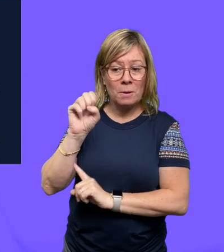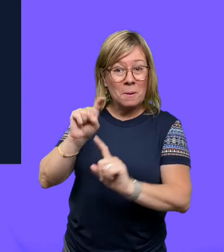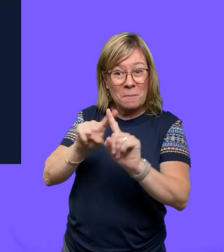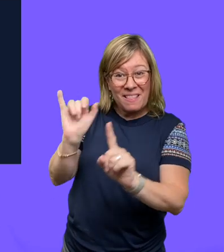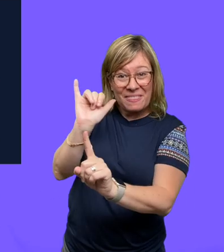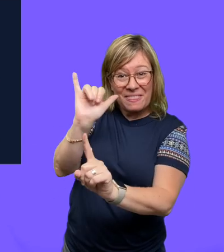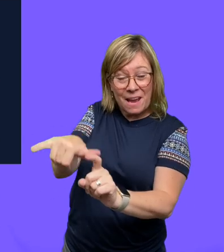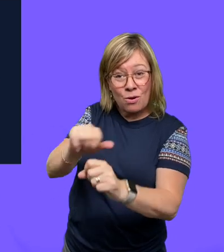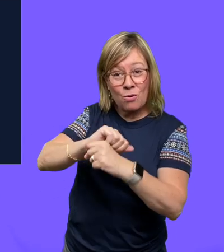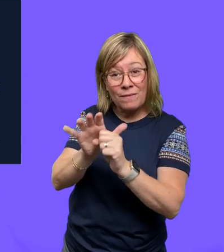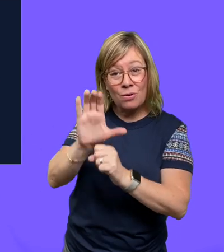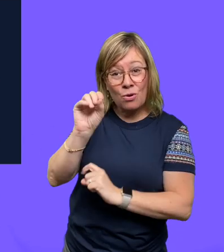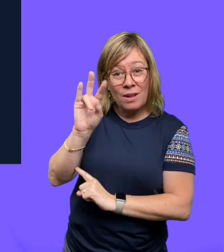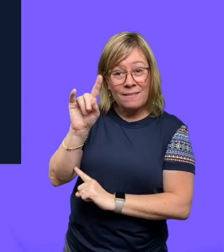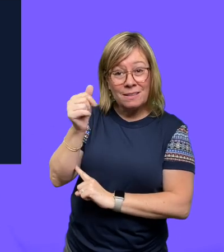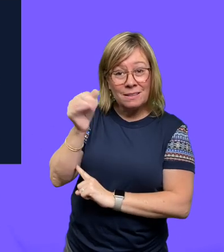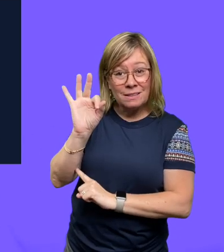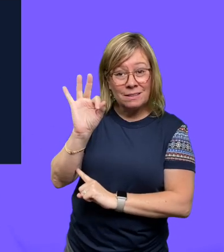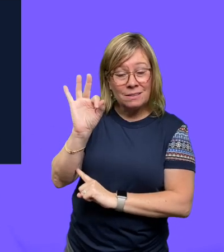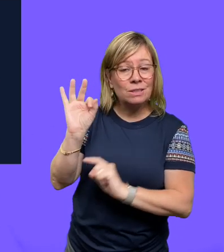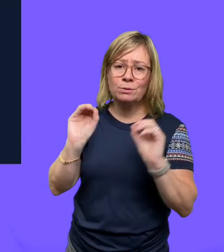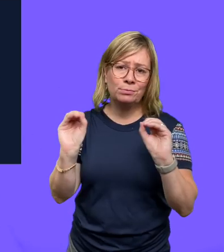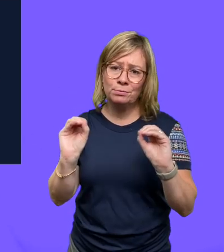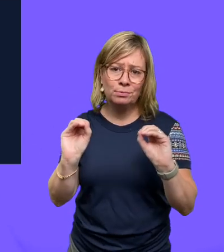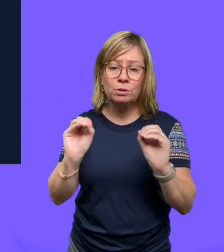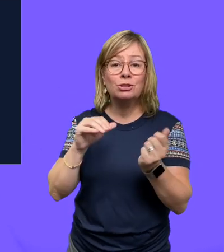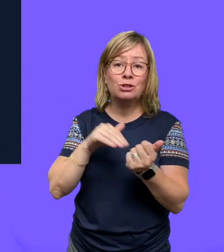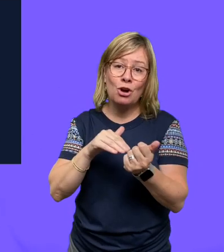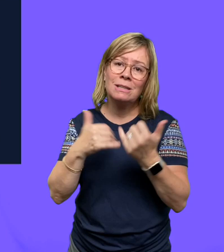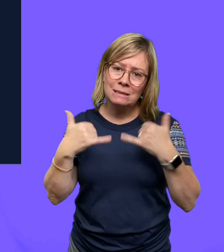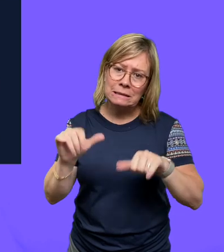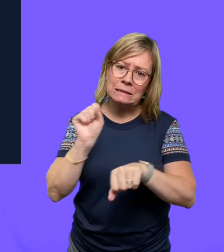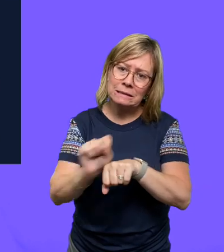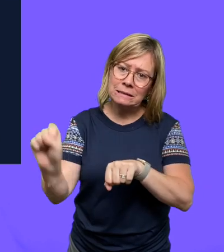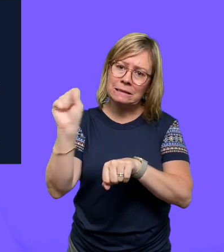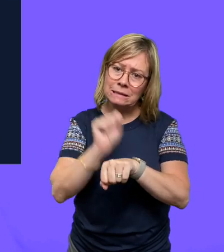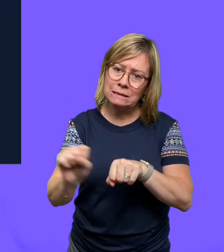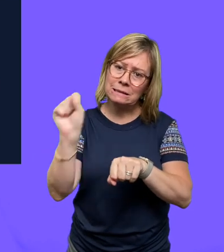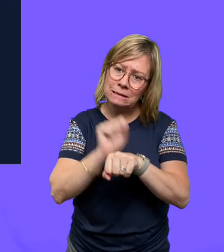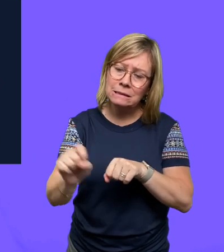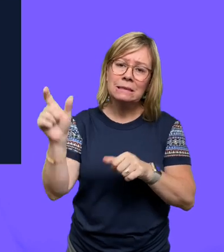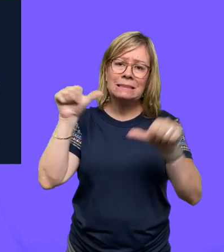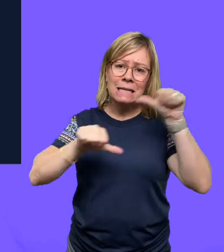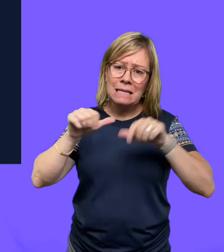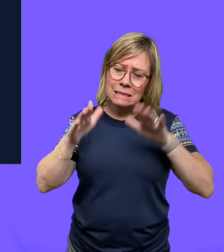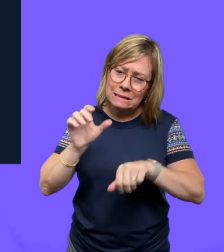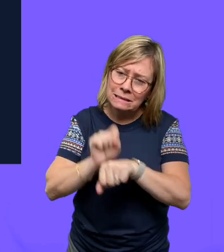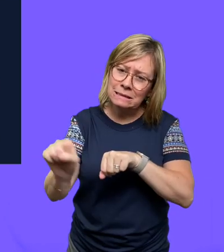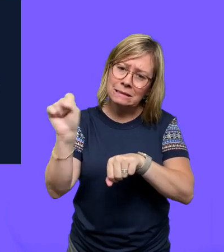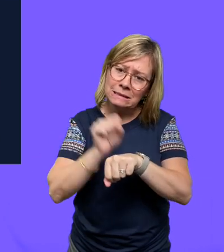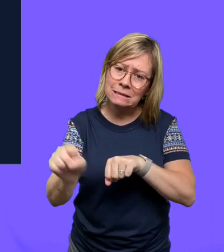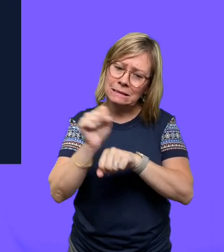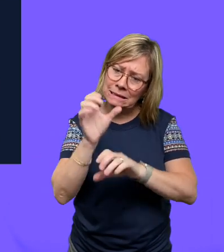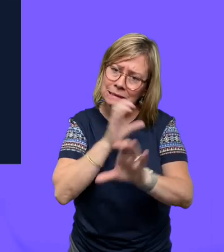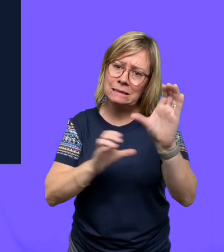but for Covid-19, we don't yet have one. Doctors and scientists are still working very hard on that.